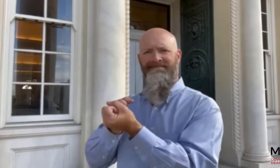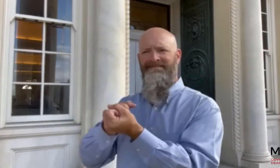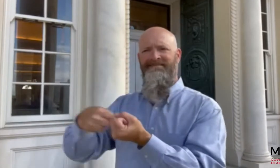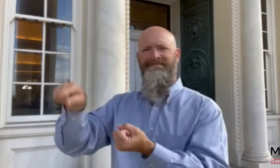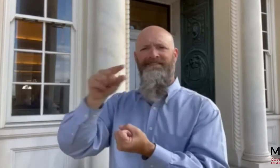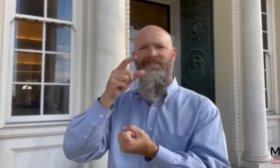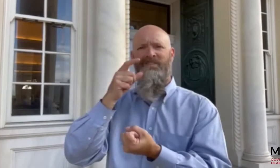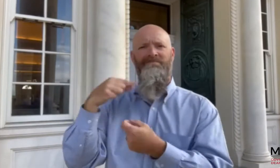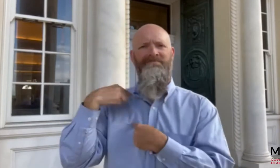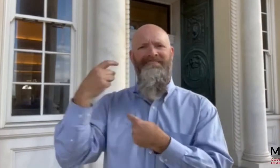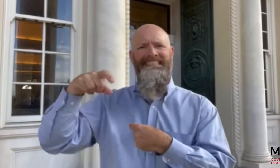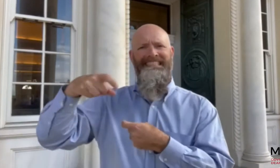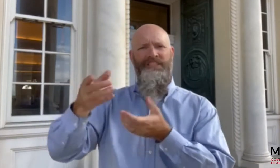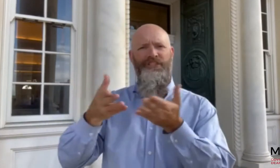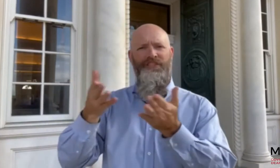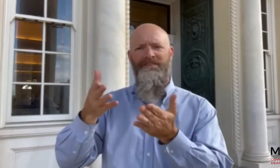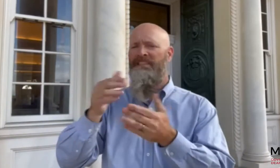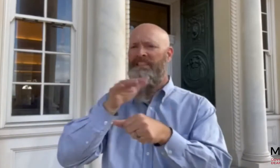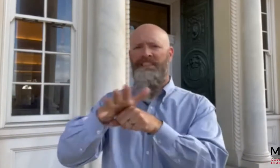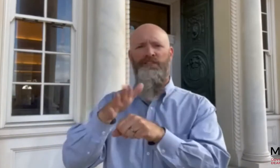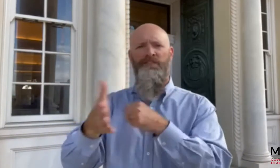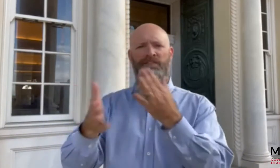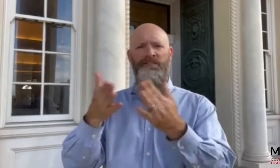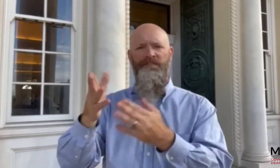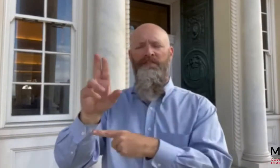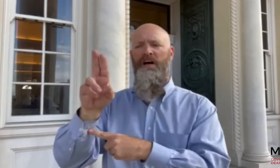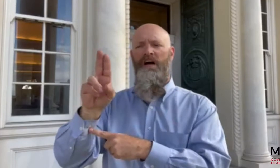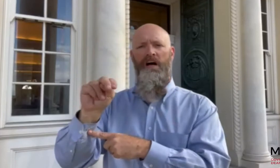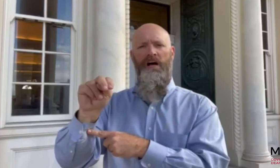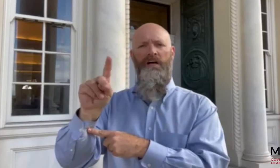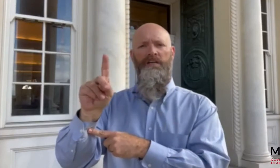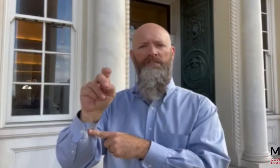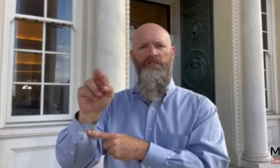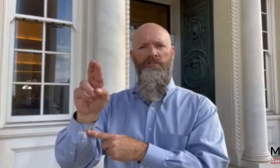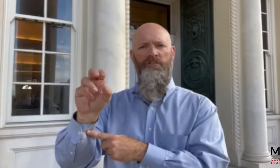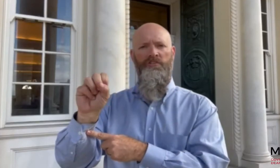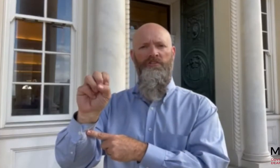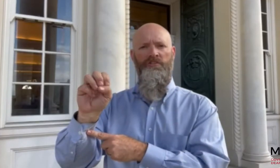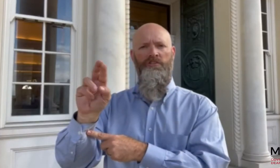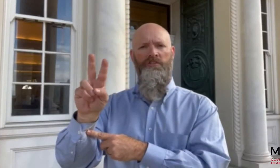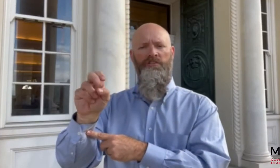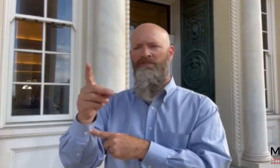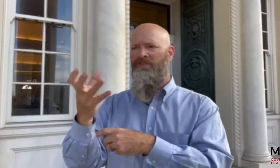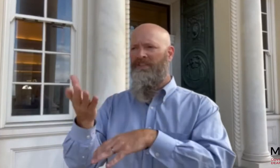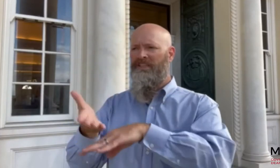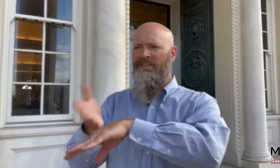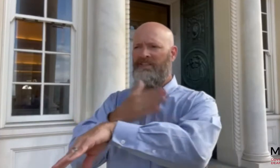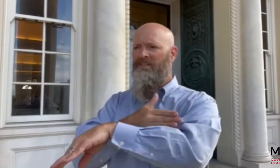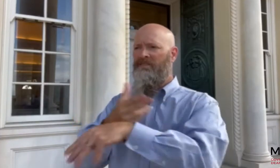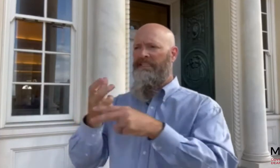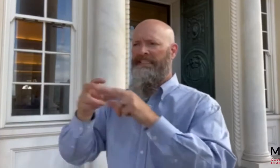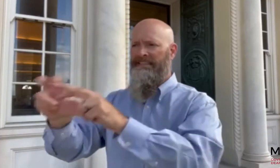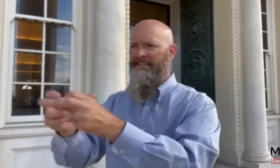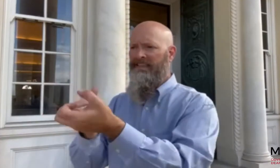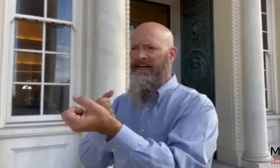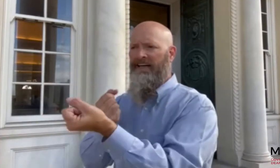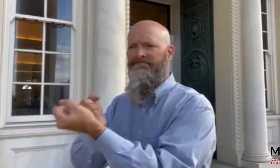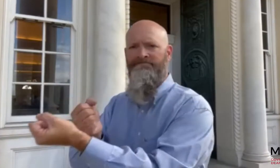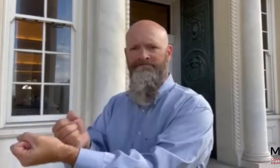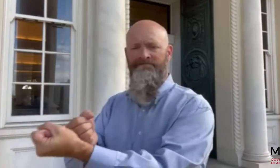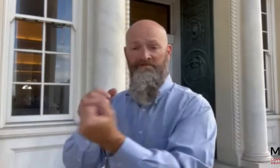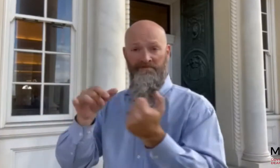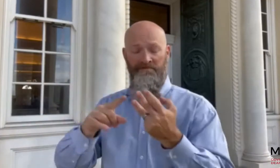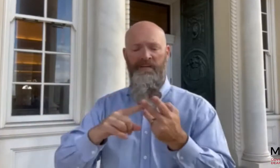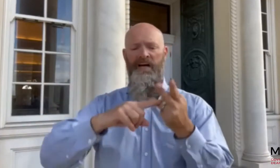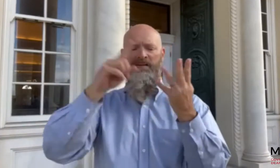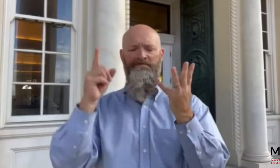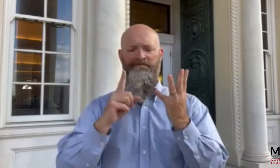to provide support to people who have been underserved